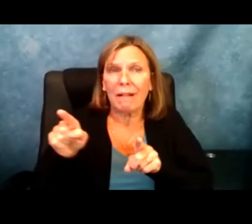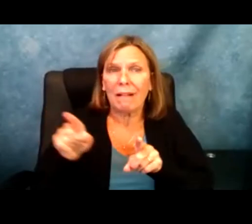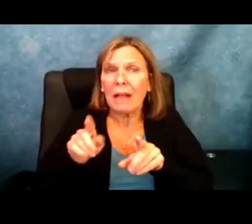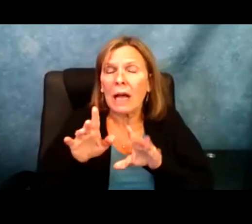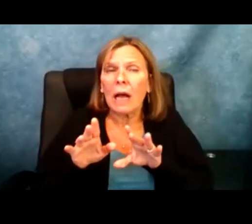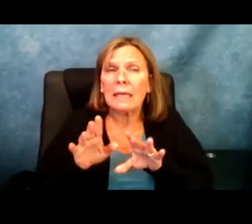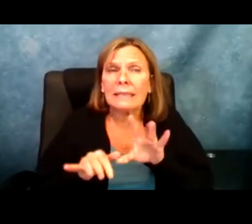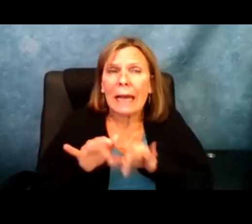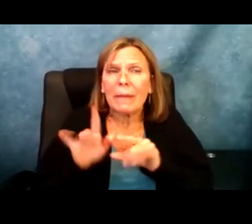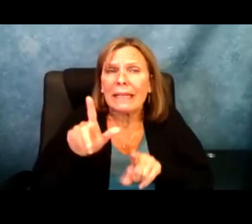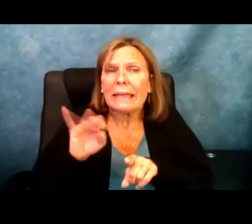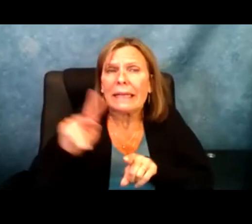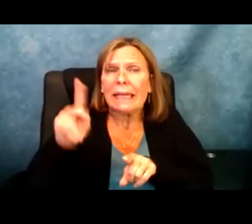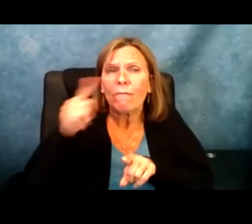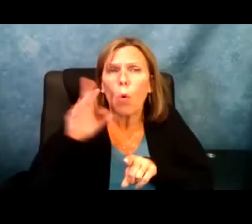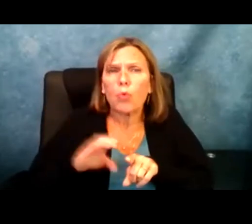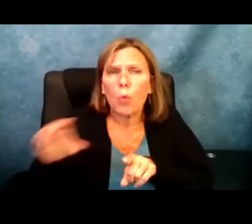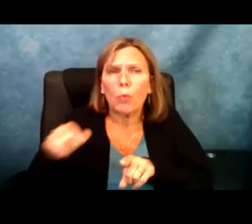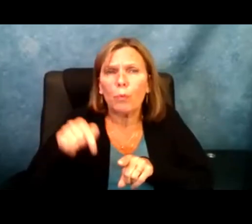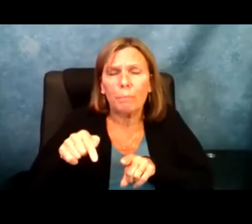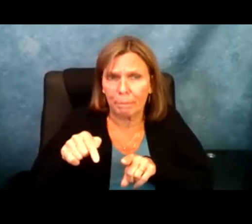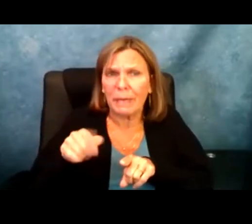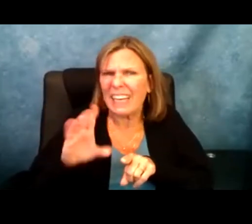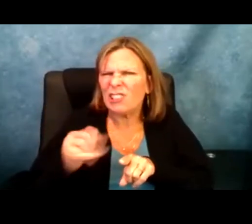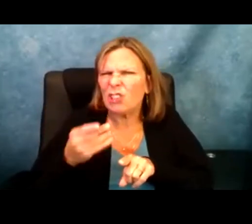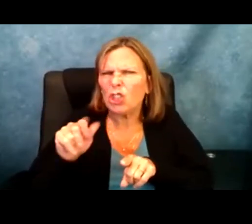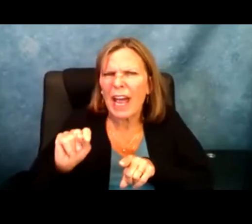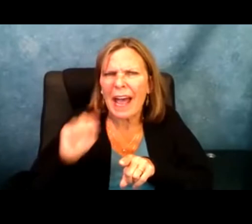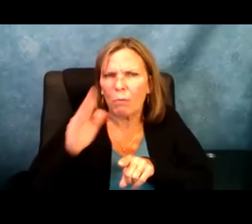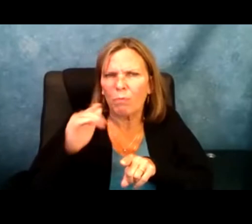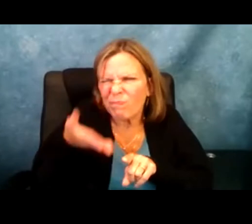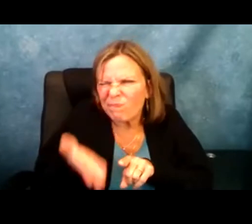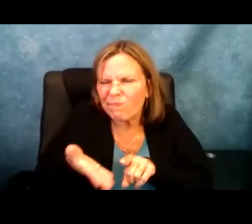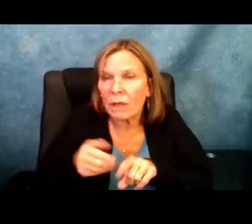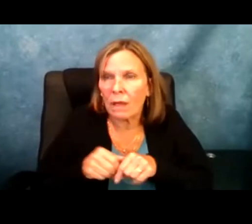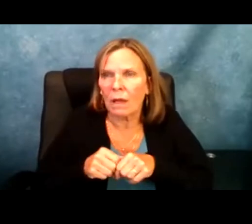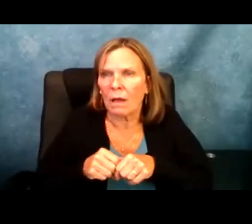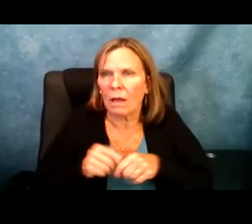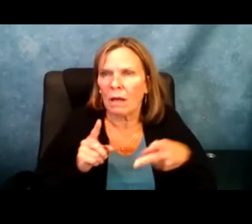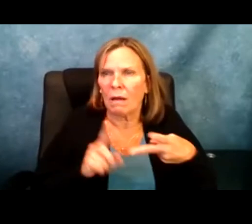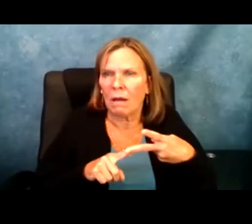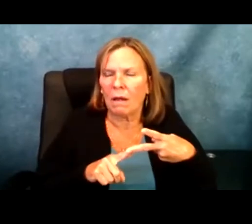housekeeping. Stefanie will embed the stream captioning link in the